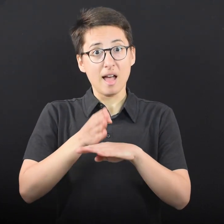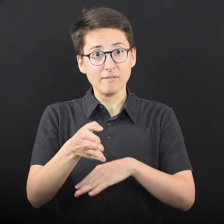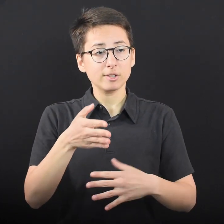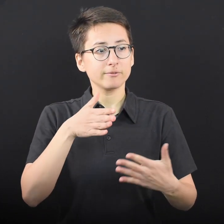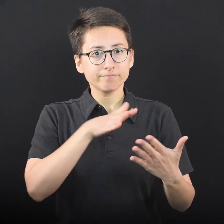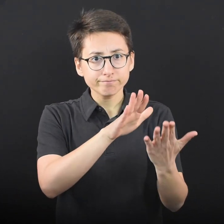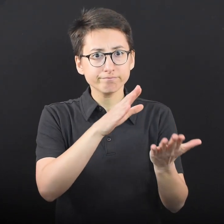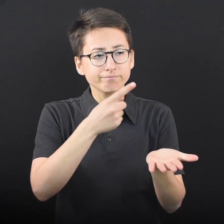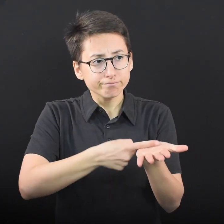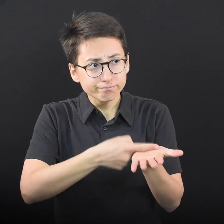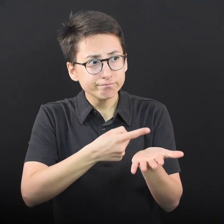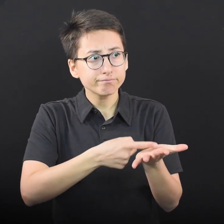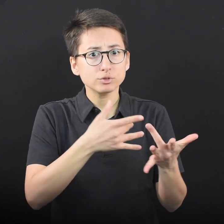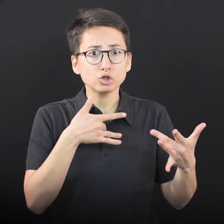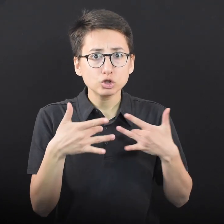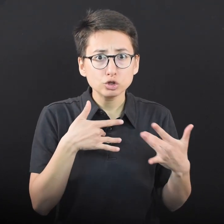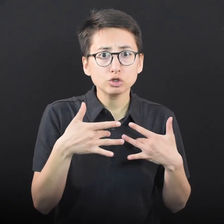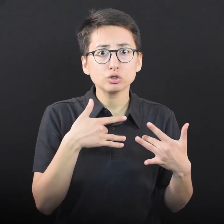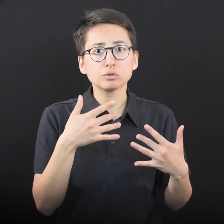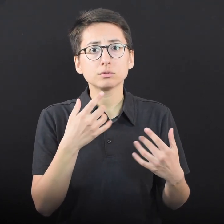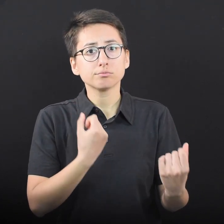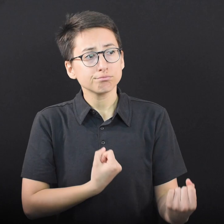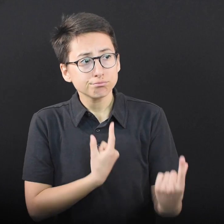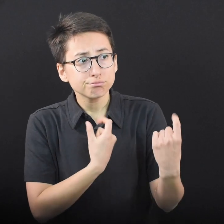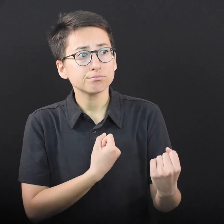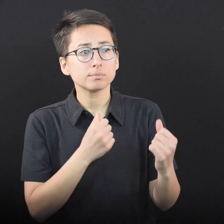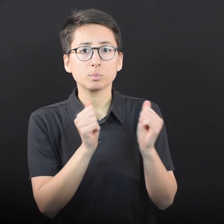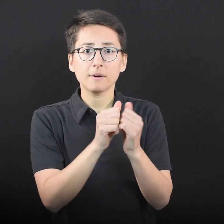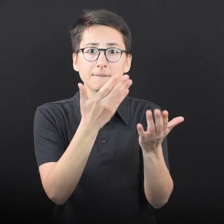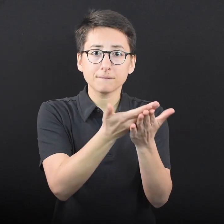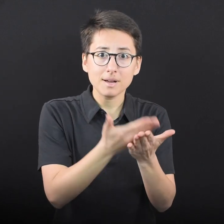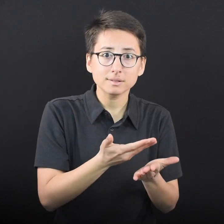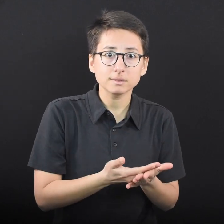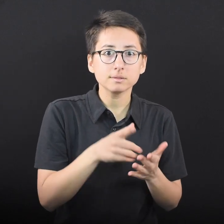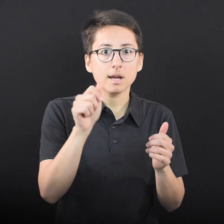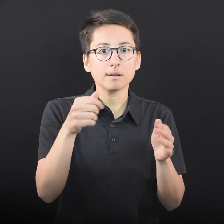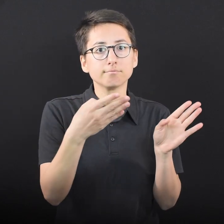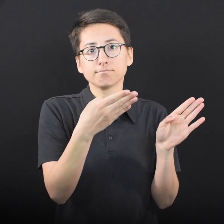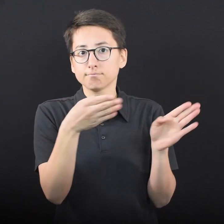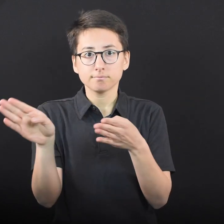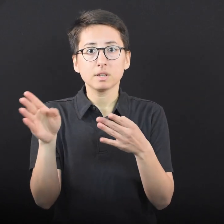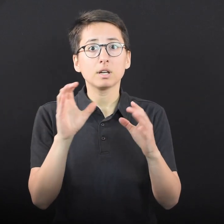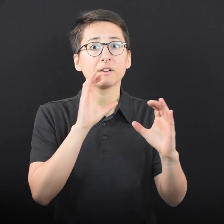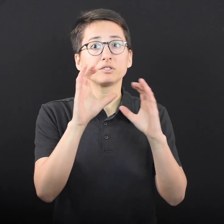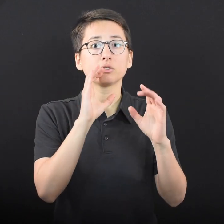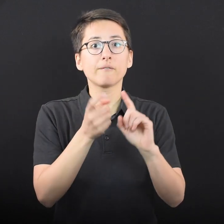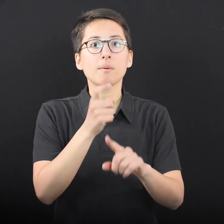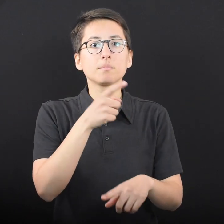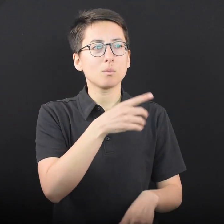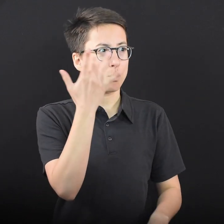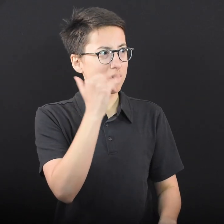After addressing concerns with empathy and facts, you can steer the conversation from “why not”